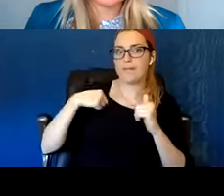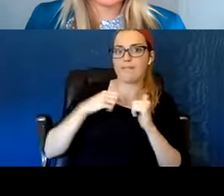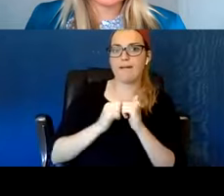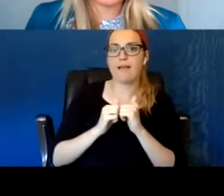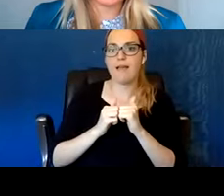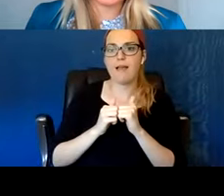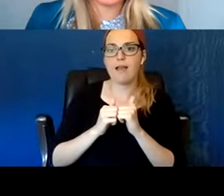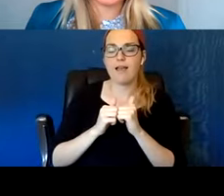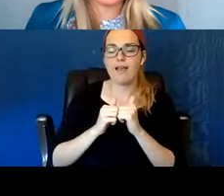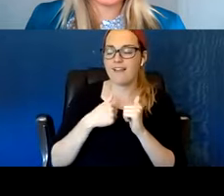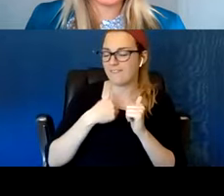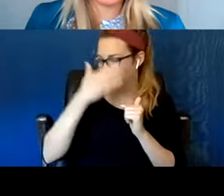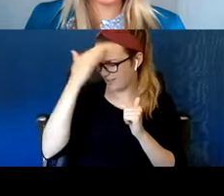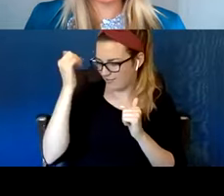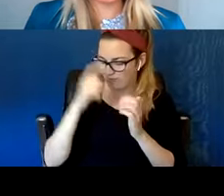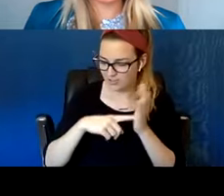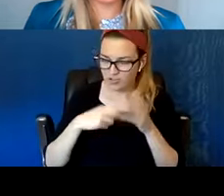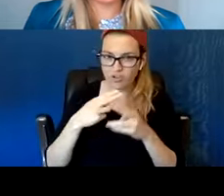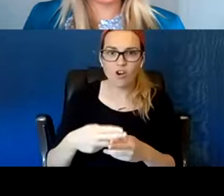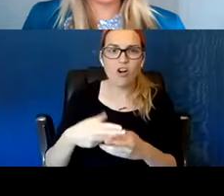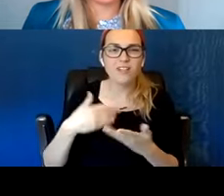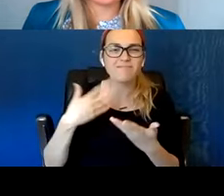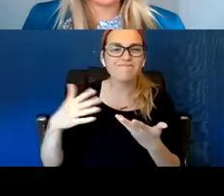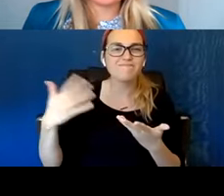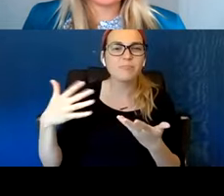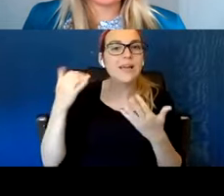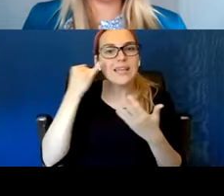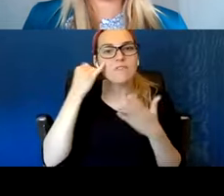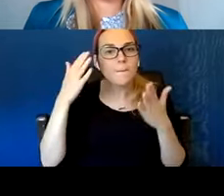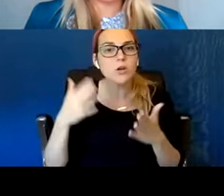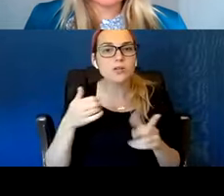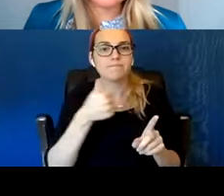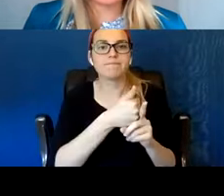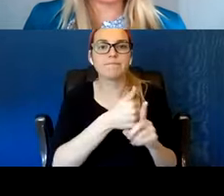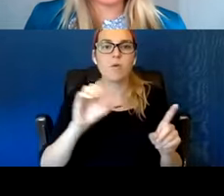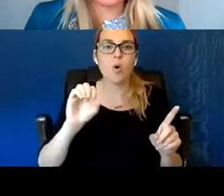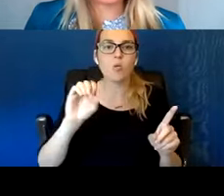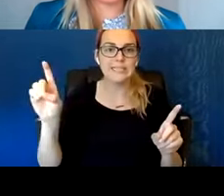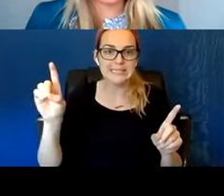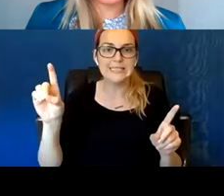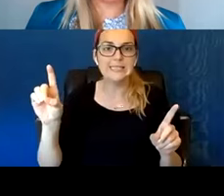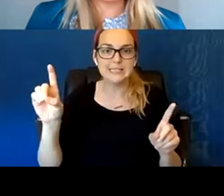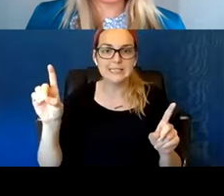I forgot got now I'm spacing on the name of it, but if someone's ODing on a heroin, like you give them....